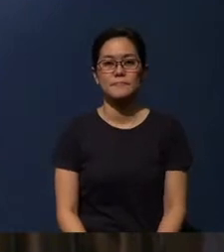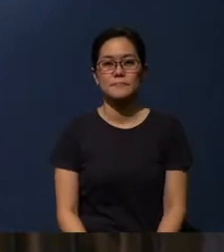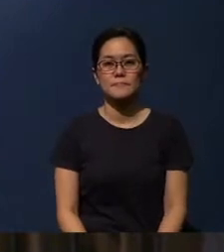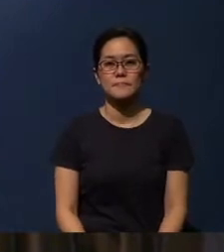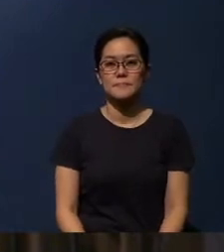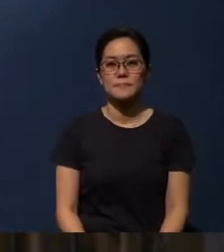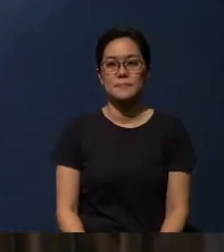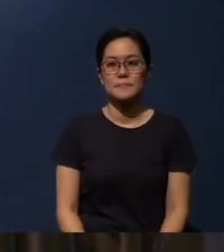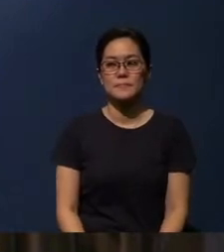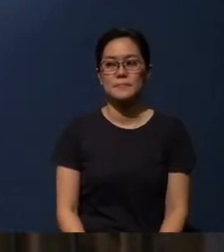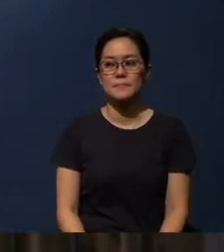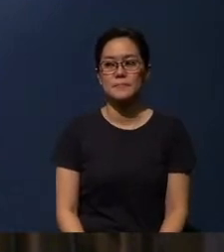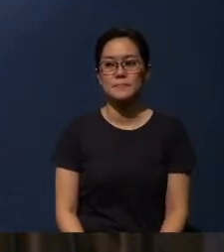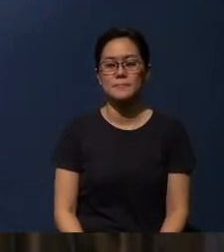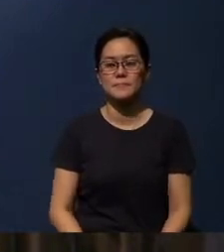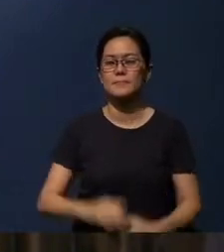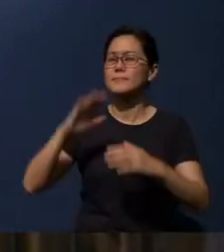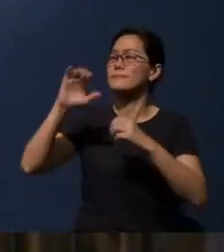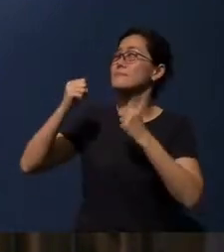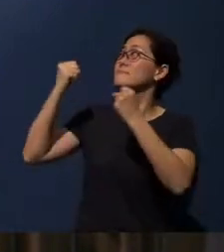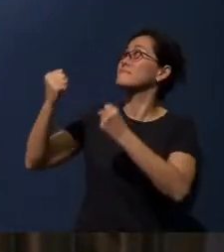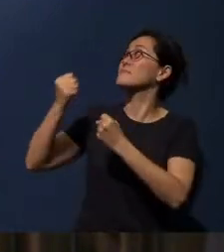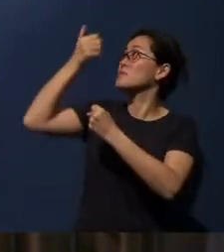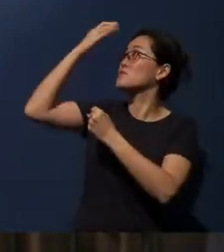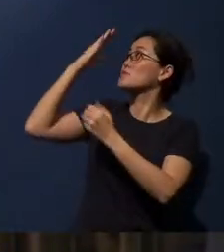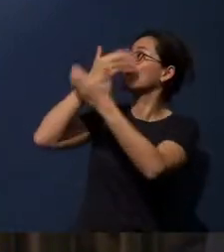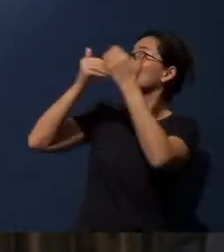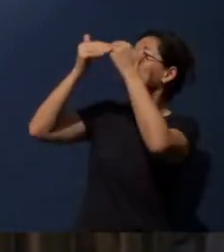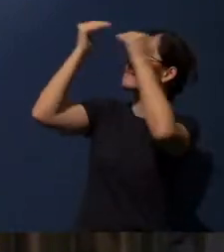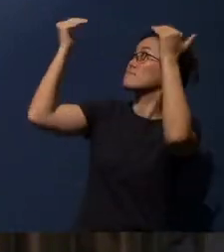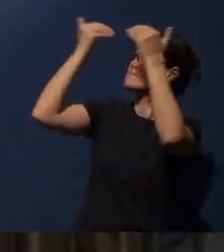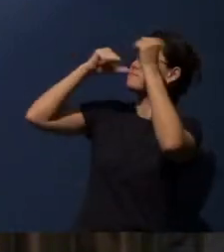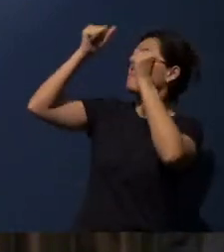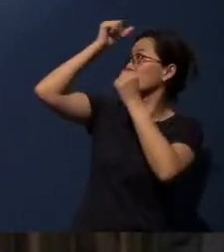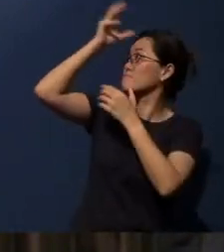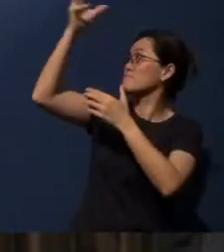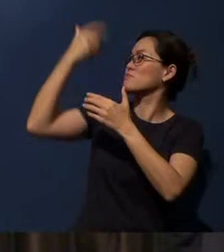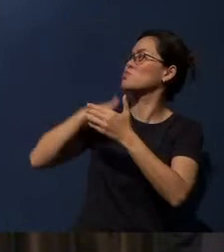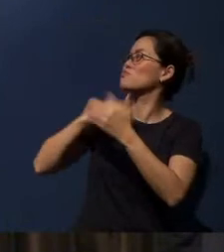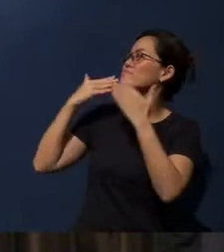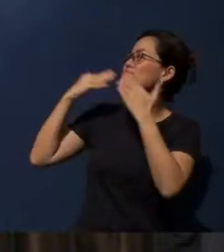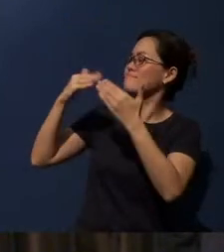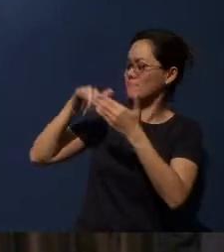Almighty God and Heavenly Father, we give thanks for this new day,